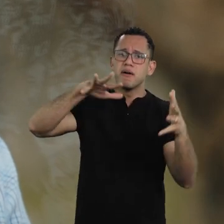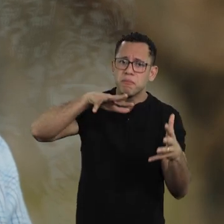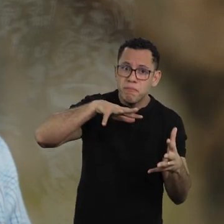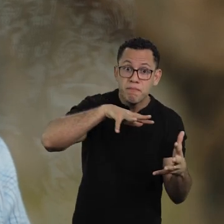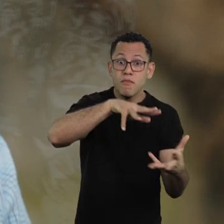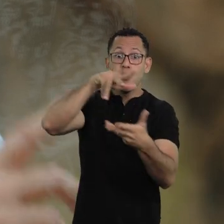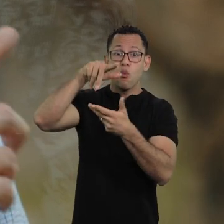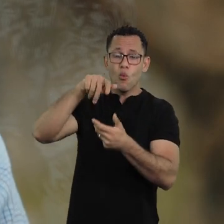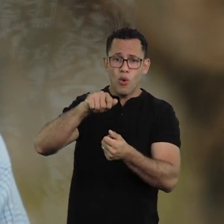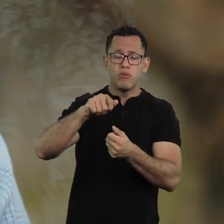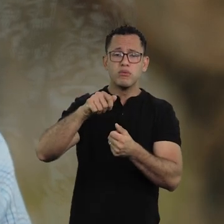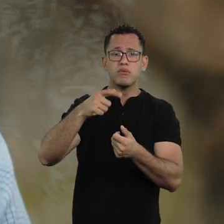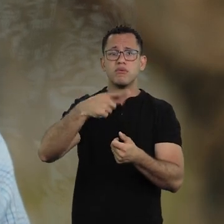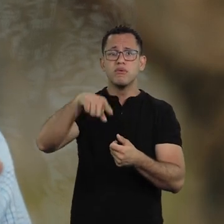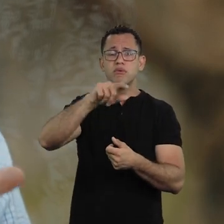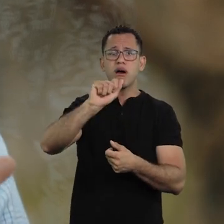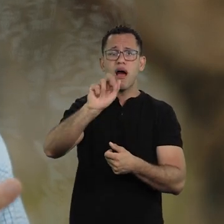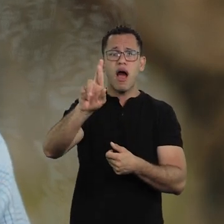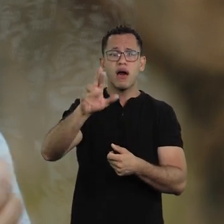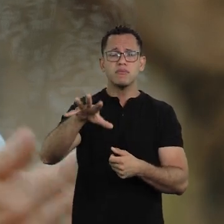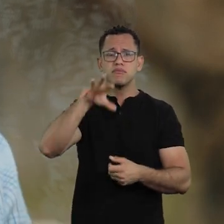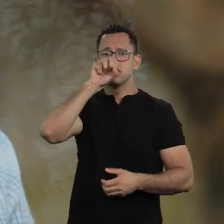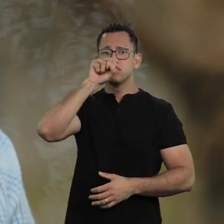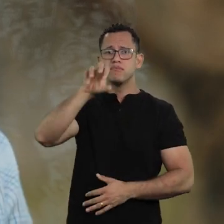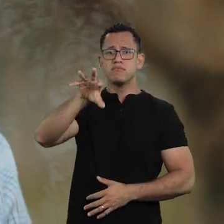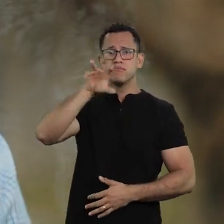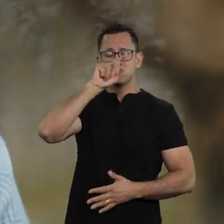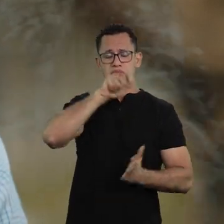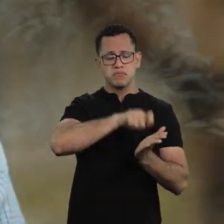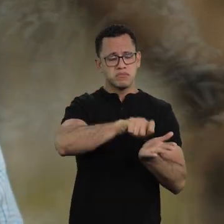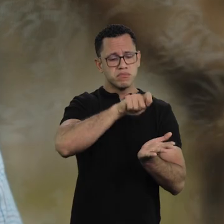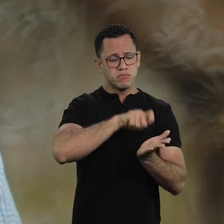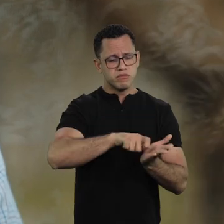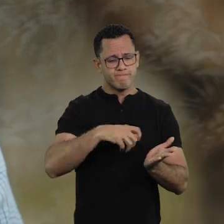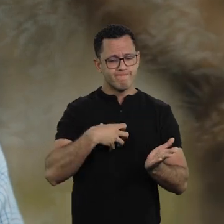And we are breathing the air of this world when we are writing.